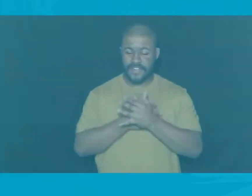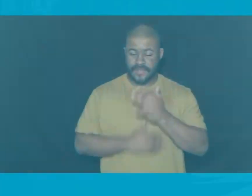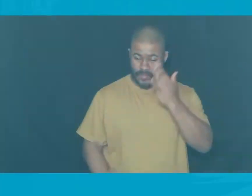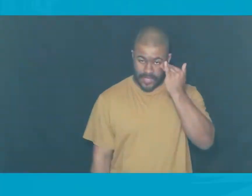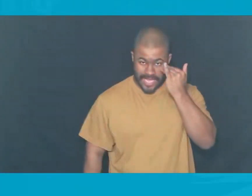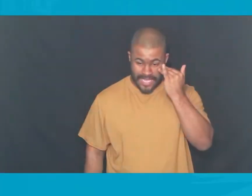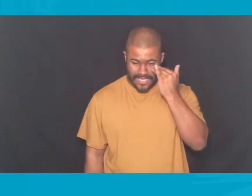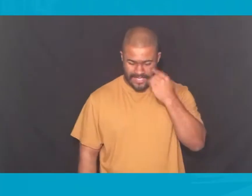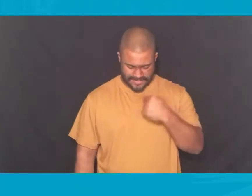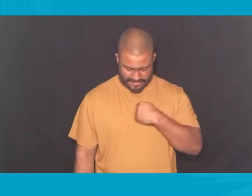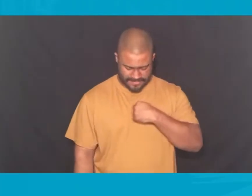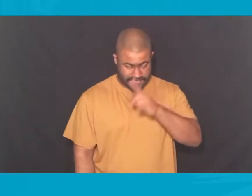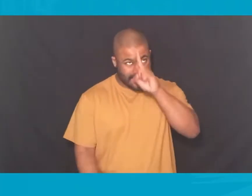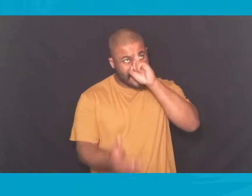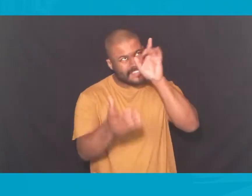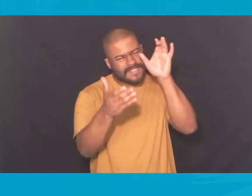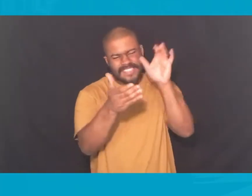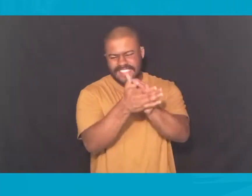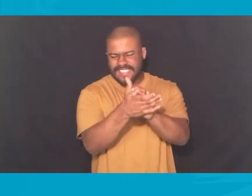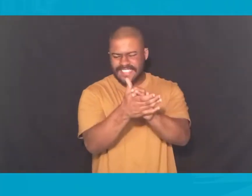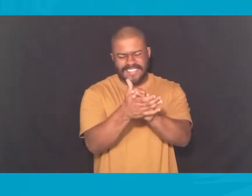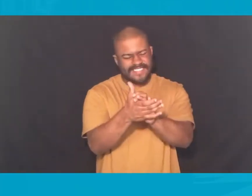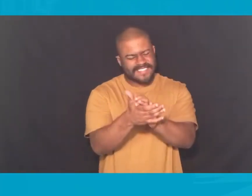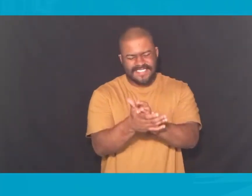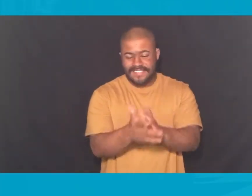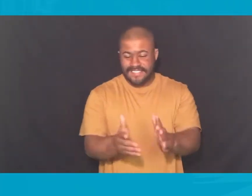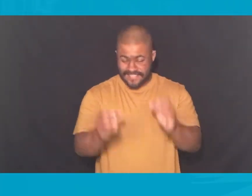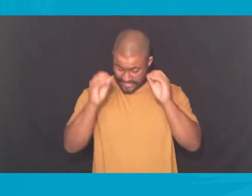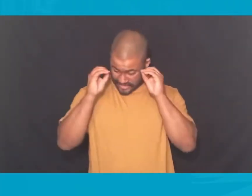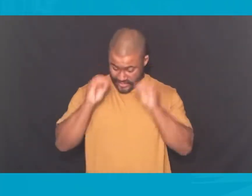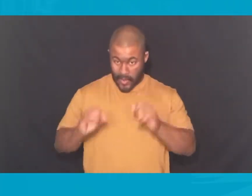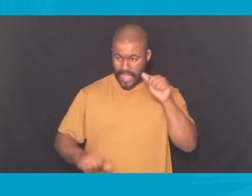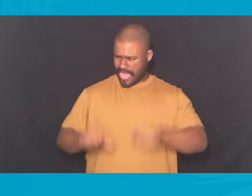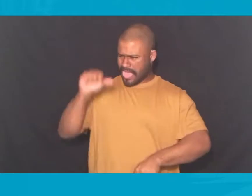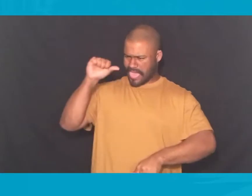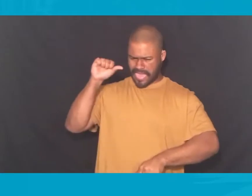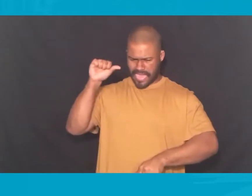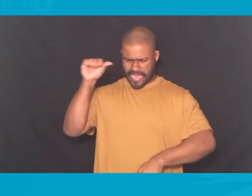There is no fear, 'cause I believe